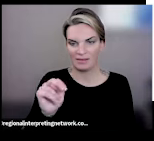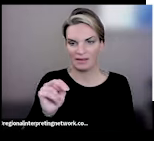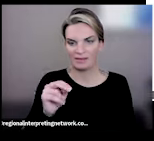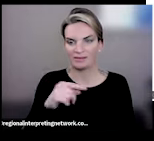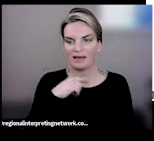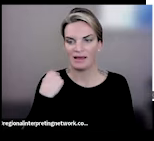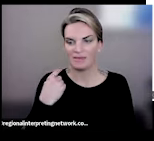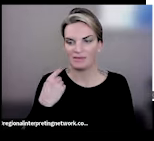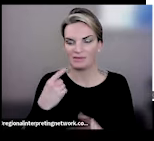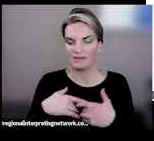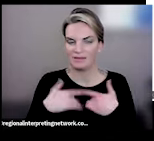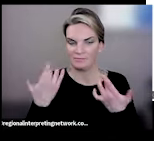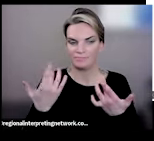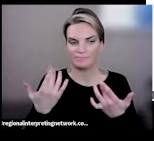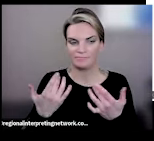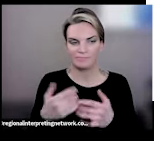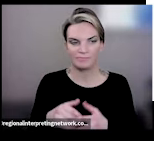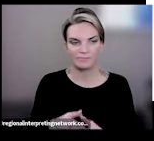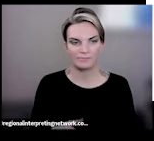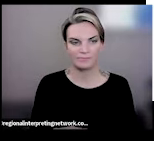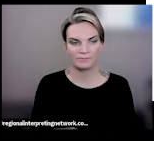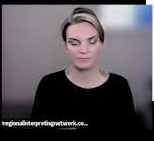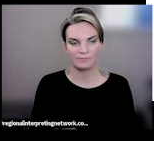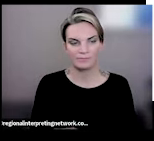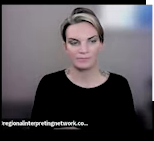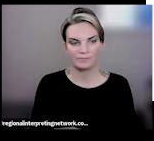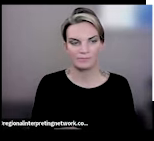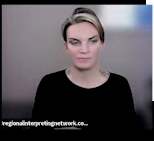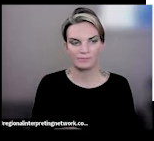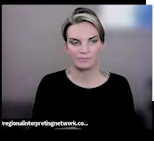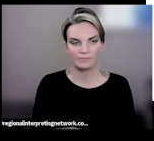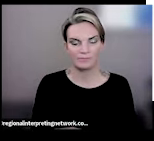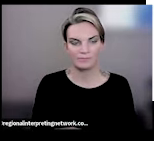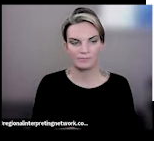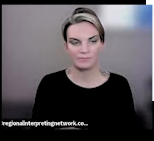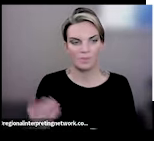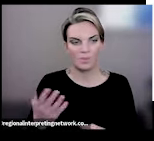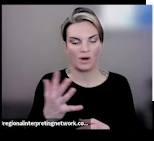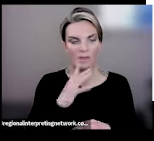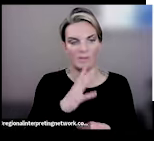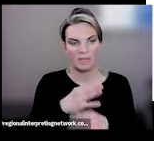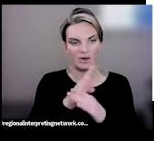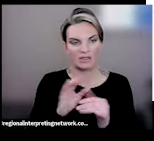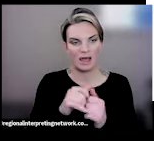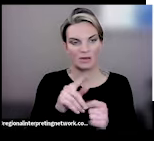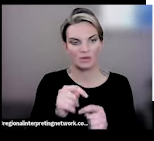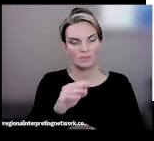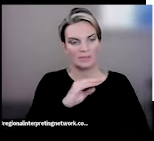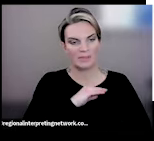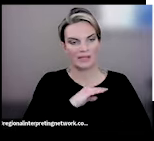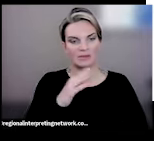So what are some barriers to meeting nutritional needs?